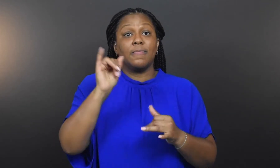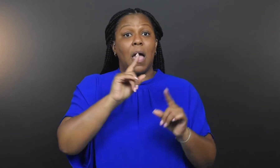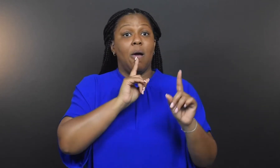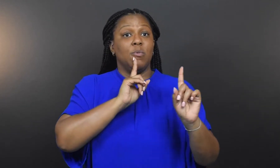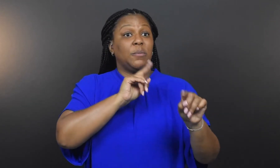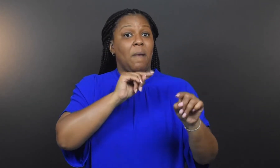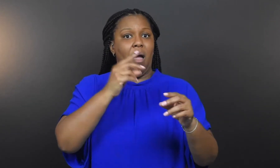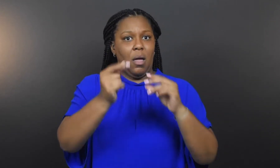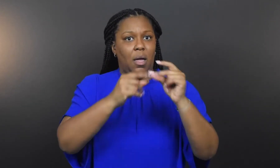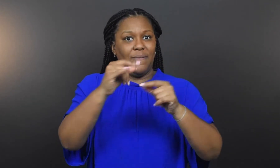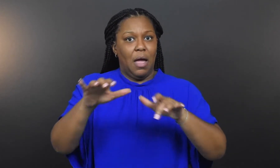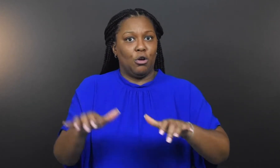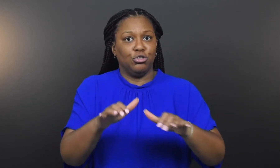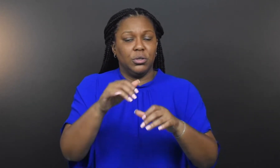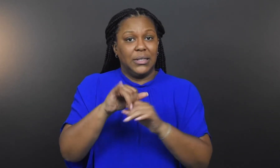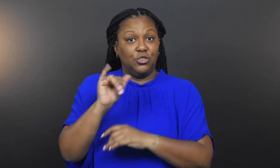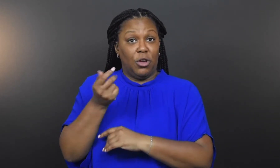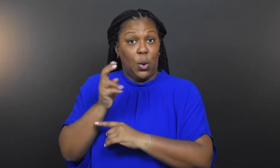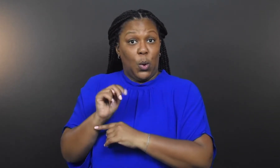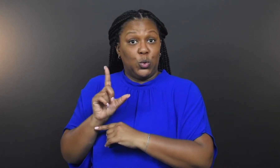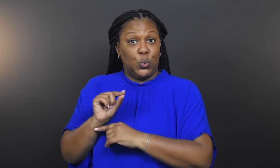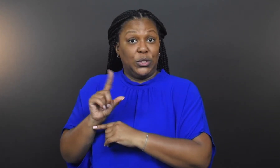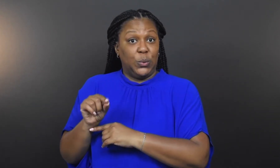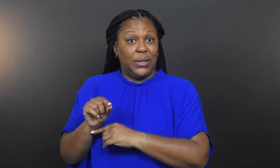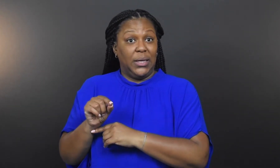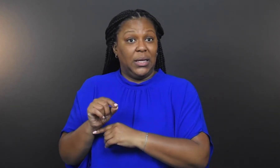in January 2020.